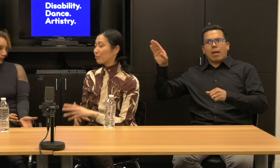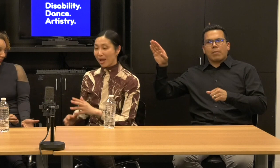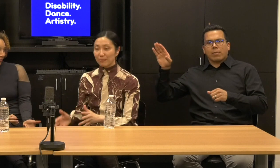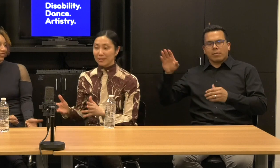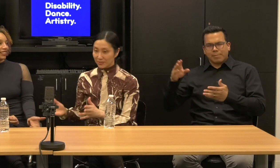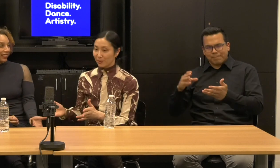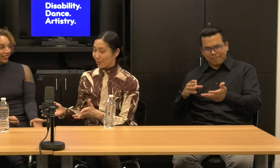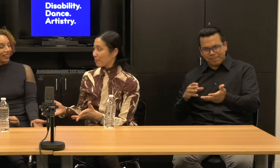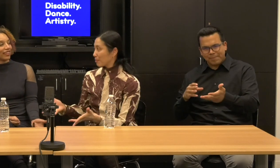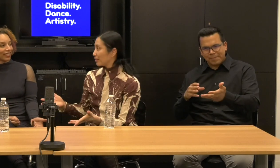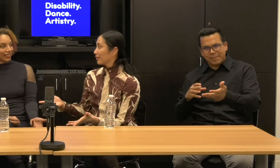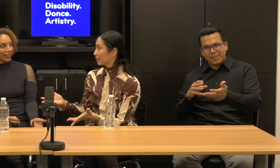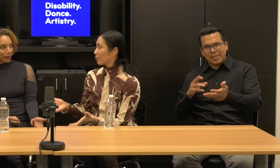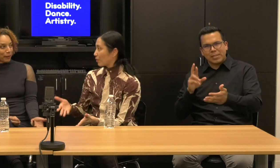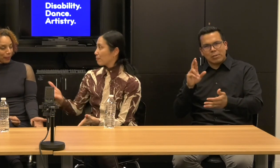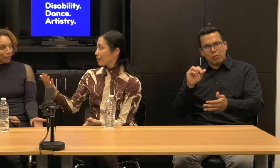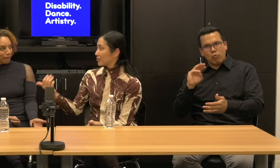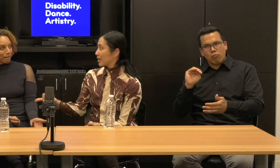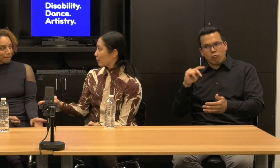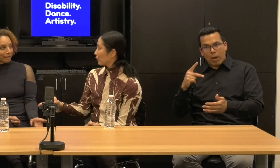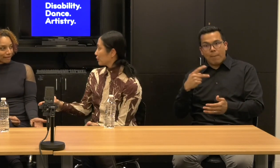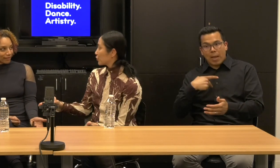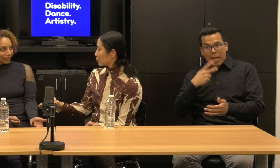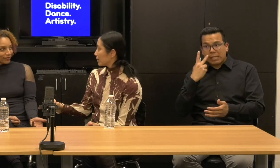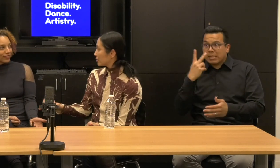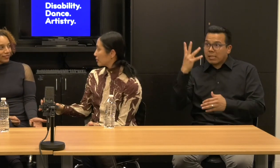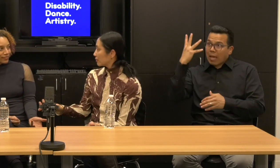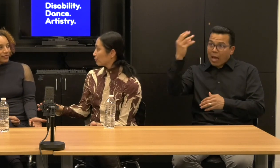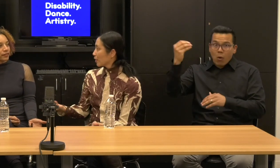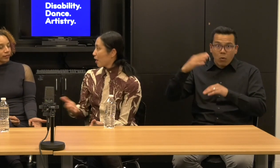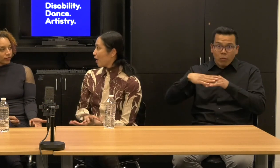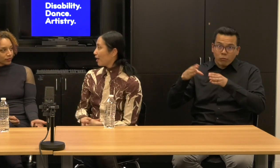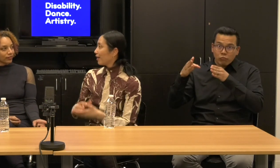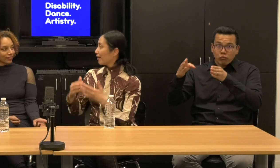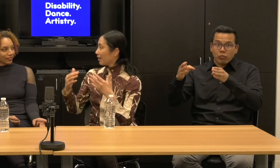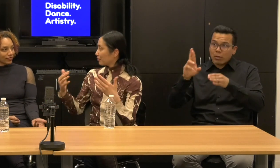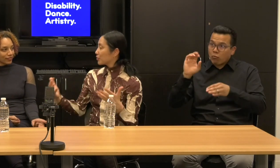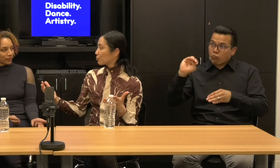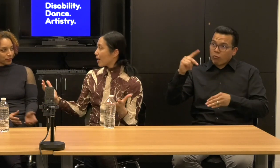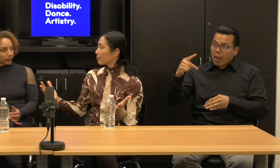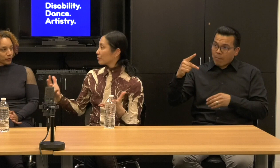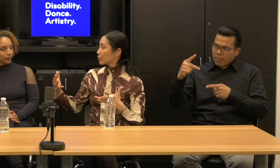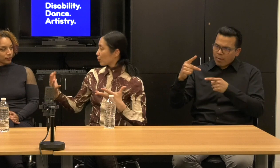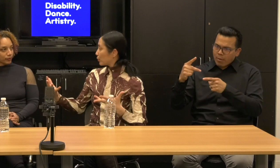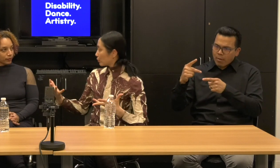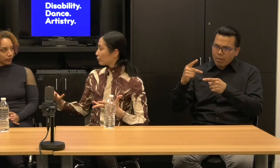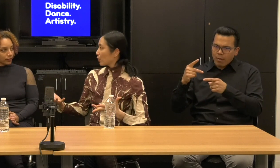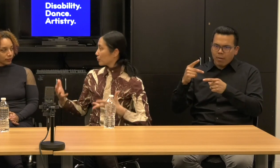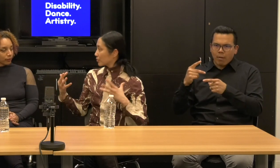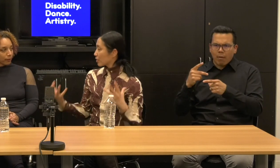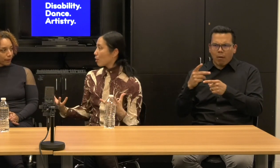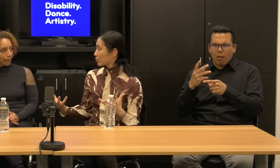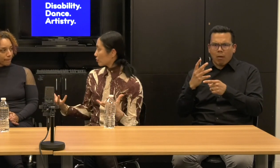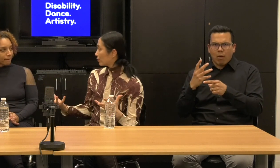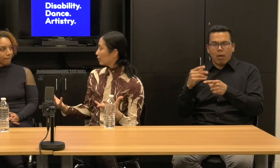Janet: the ramp is the ramp, the ramp I see out on the streets and, and this ramp that's so beautiful and sculptural.